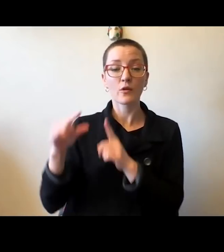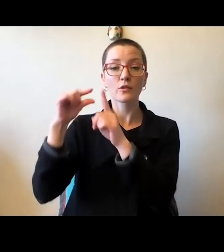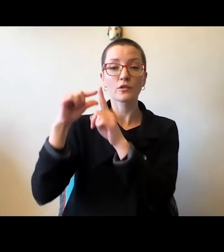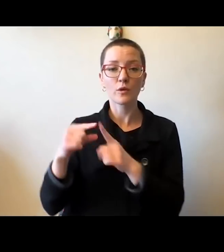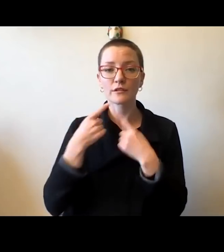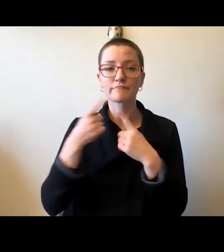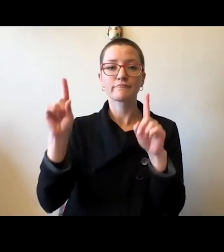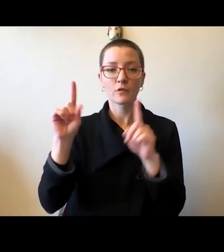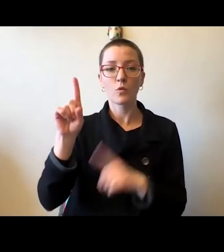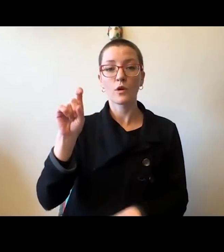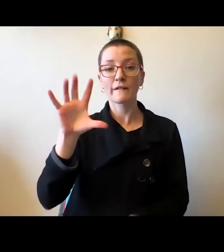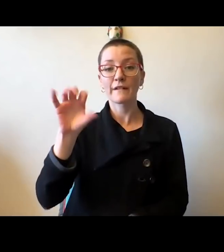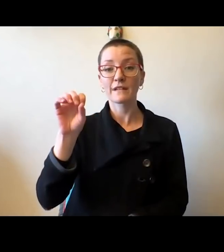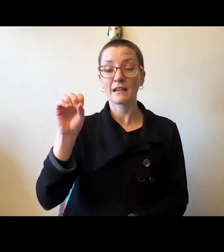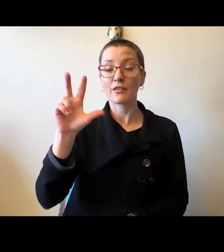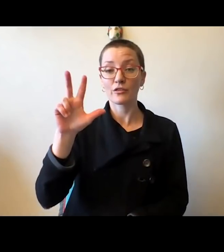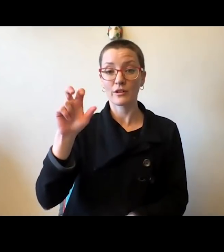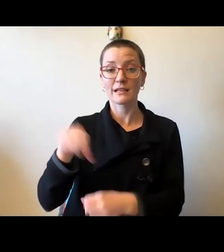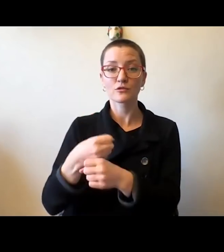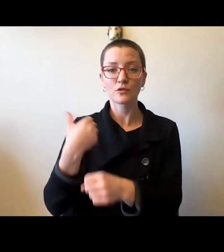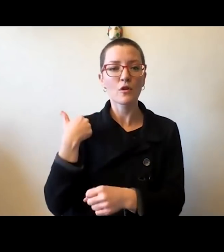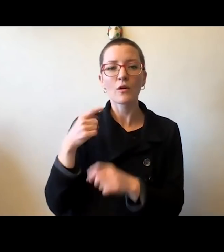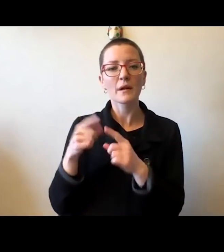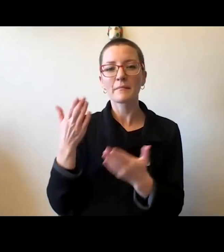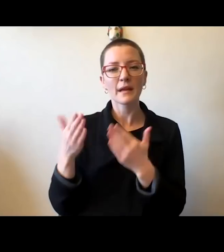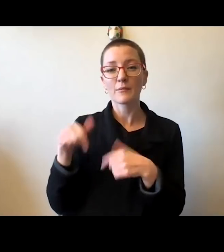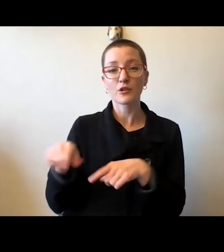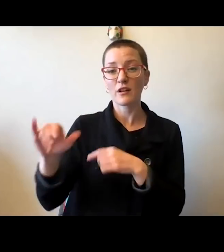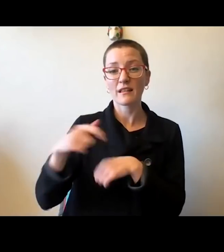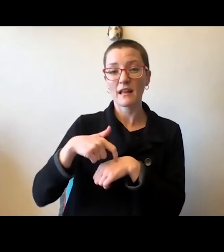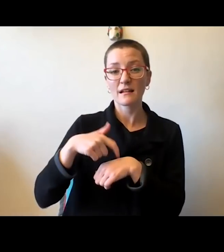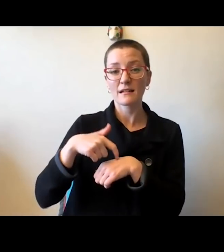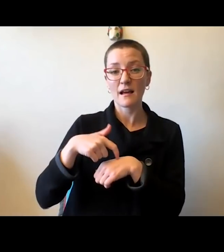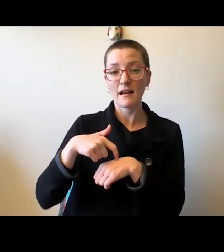there may not have been a time during that period where they were more relevant.